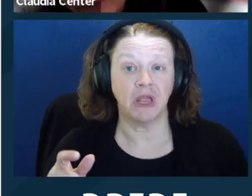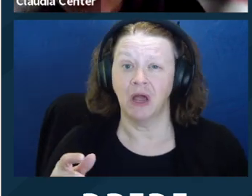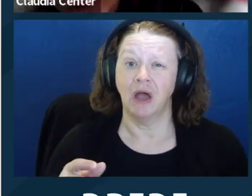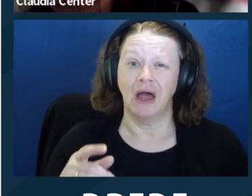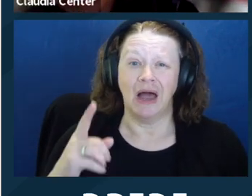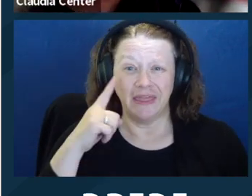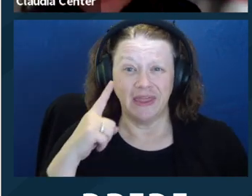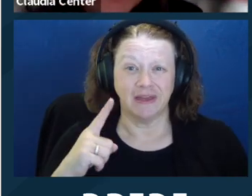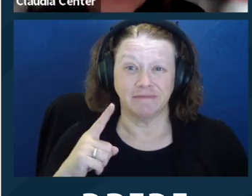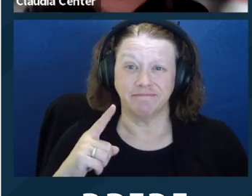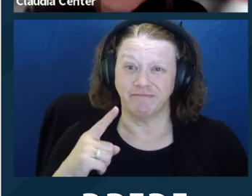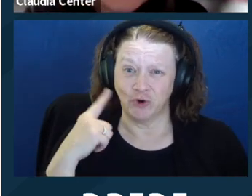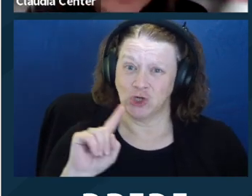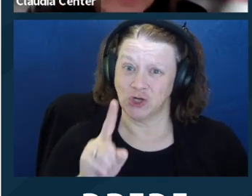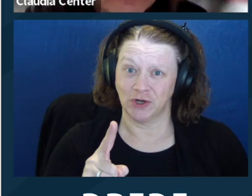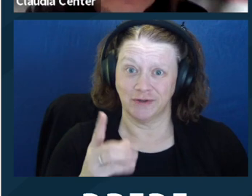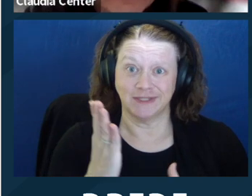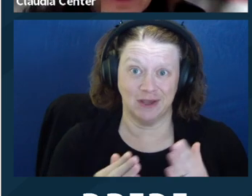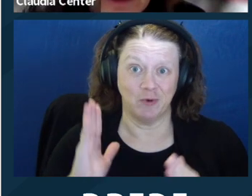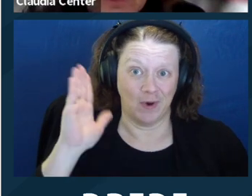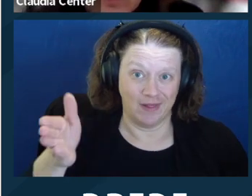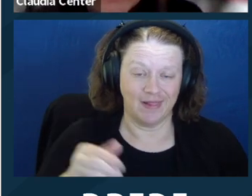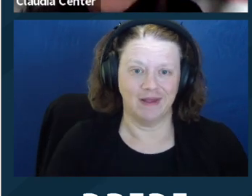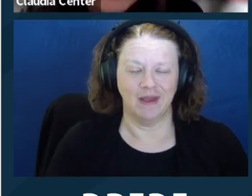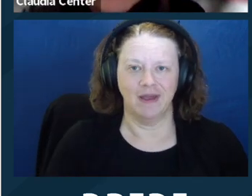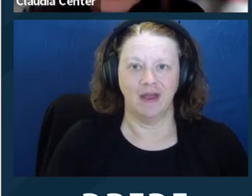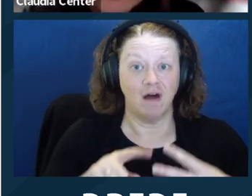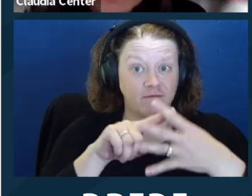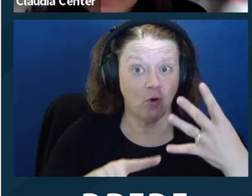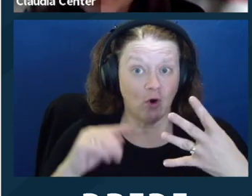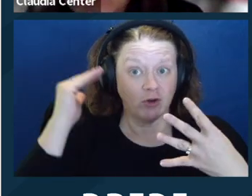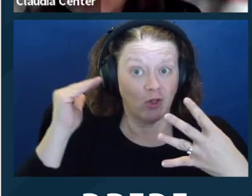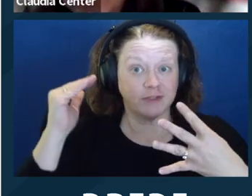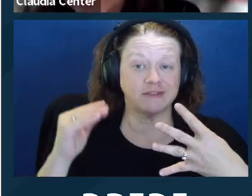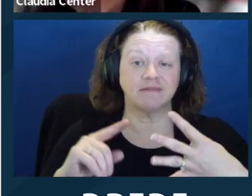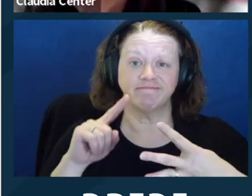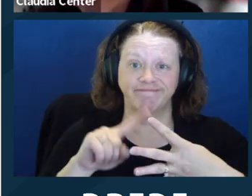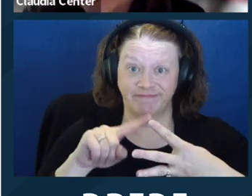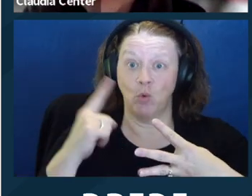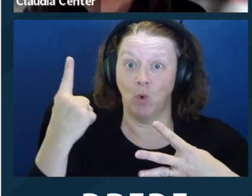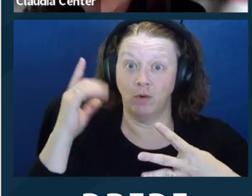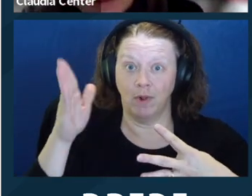certainly some of your clients have disabilities. One in four adults nationwide have some kind